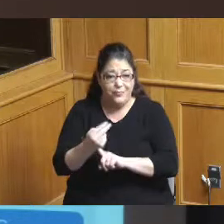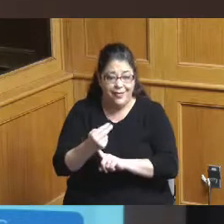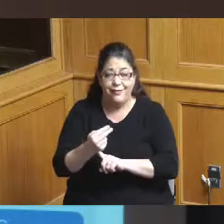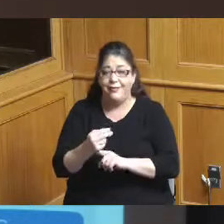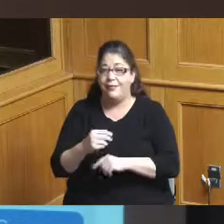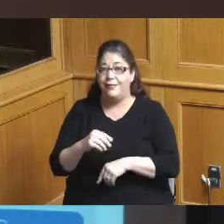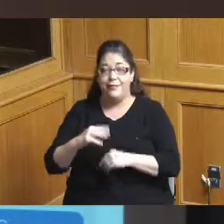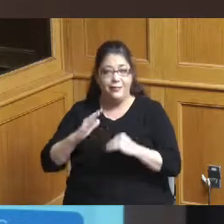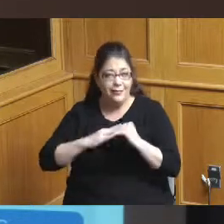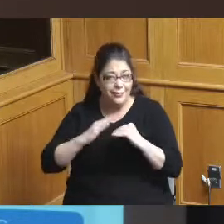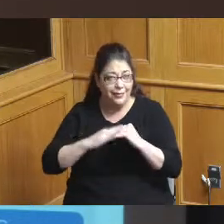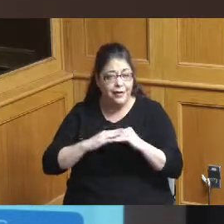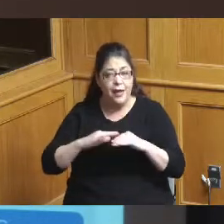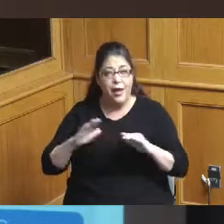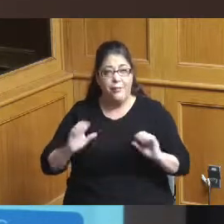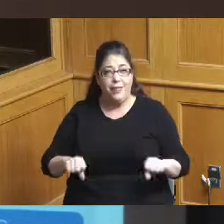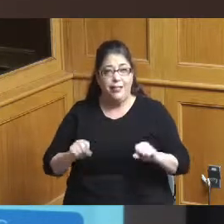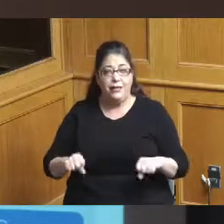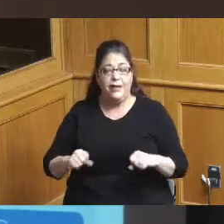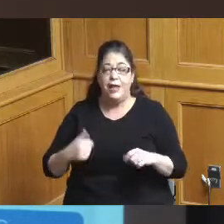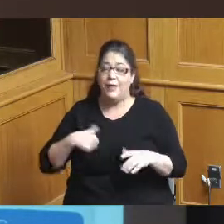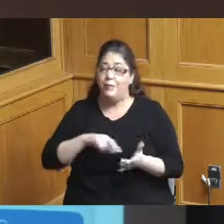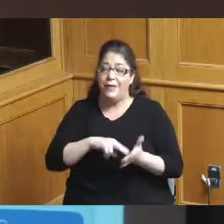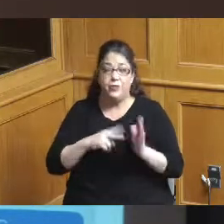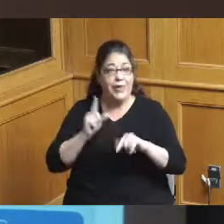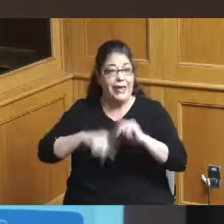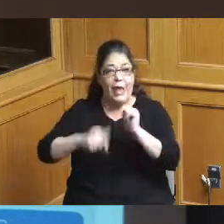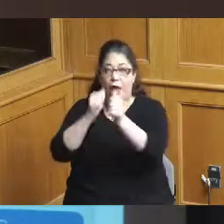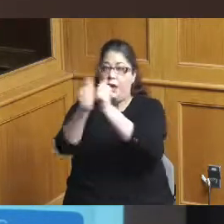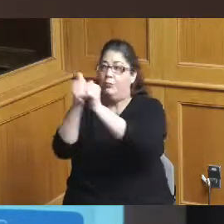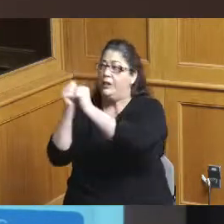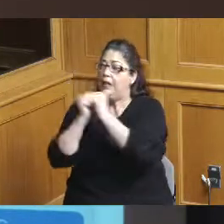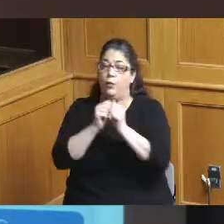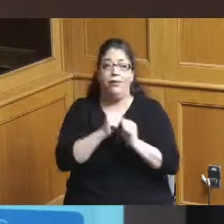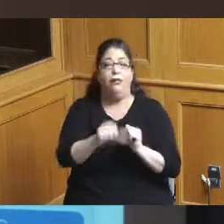which places Cincinnati at a competitive disadvantage we have a tired and relatively